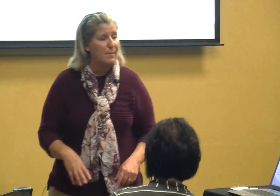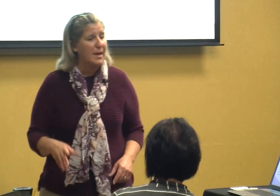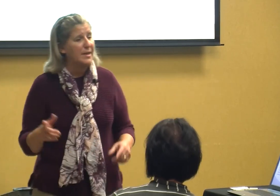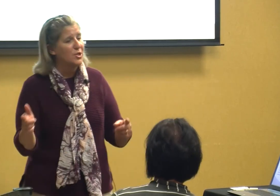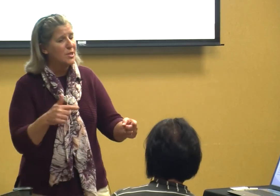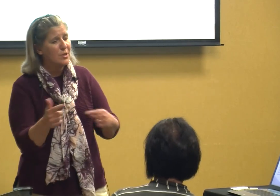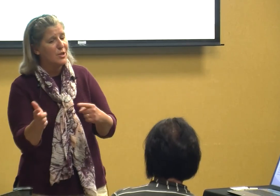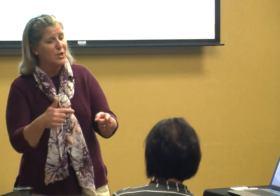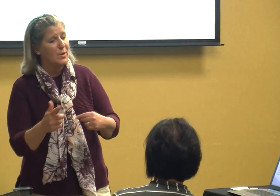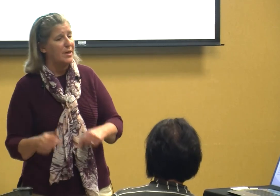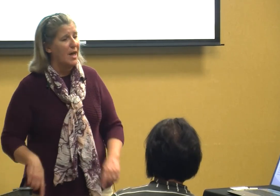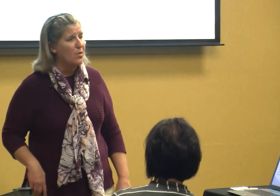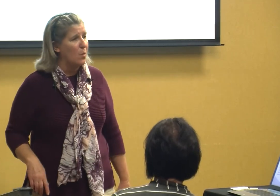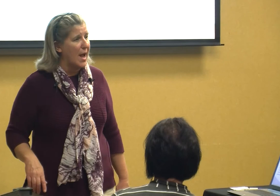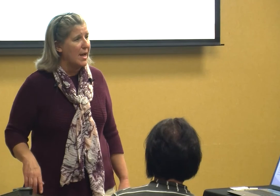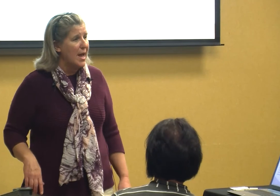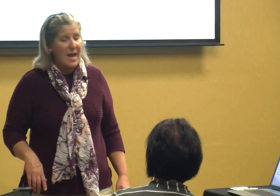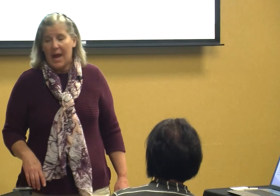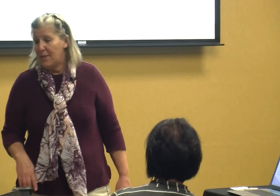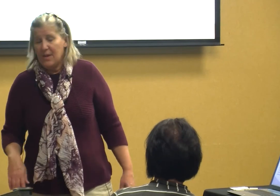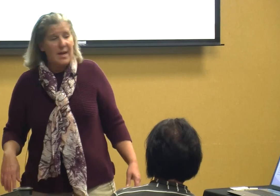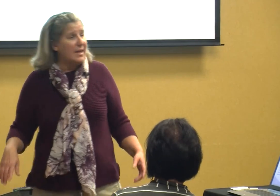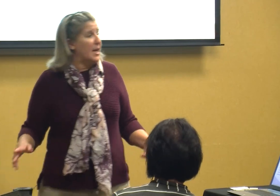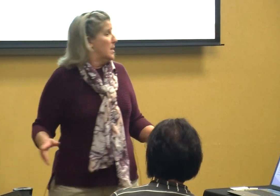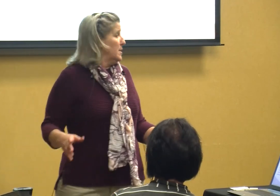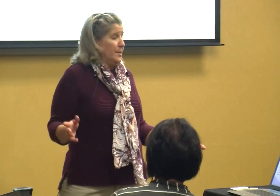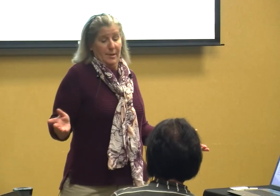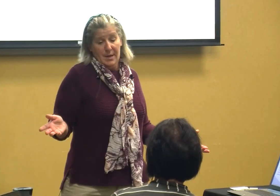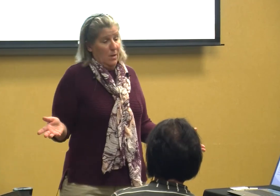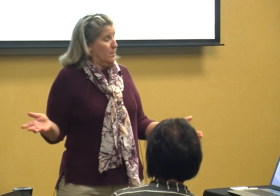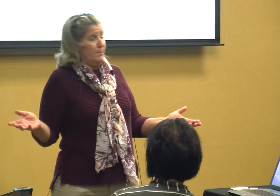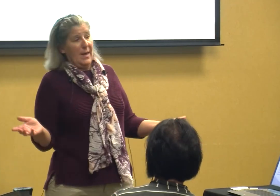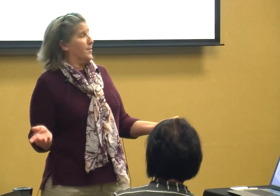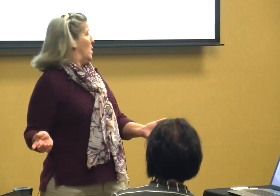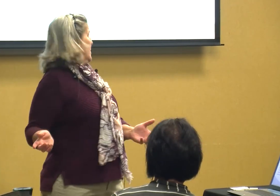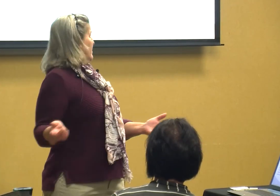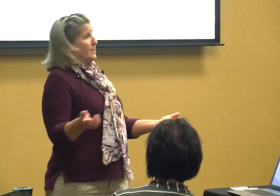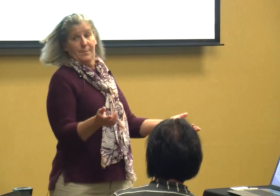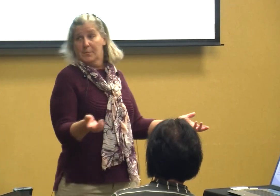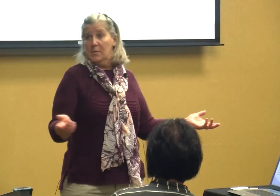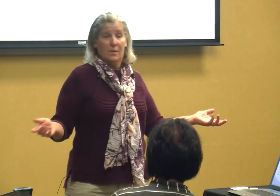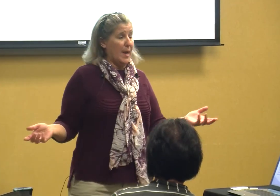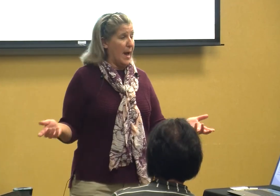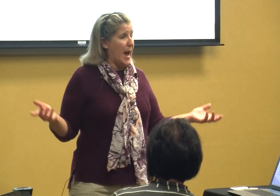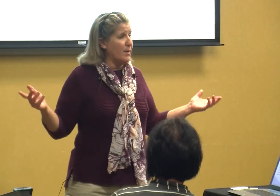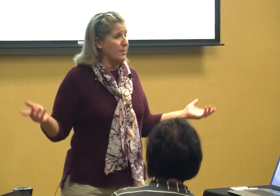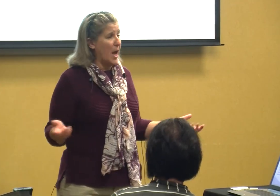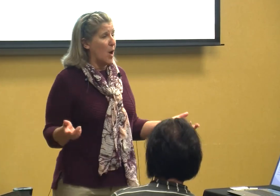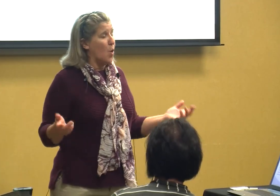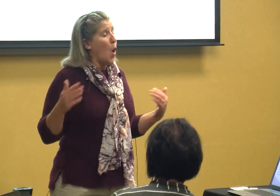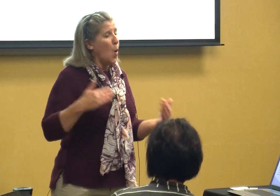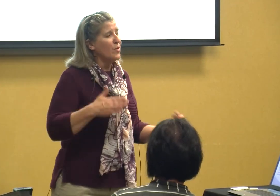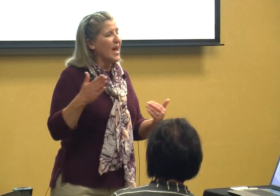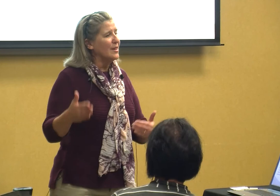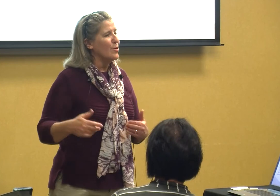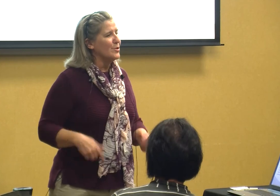in and she's gonna do it another way and then you know that's going I don't know or they learn to